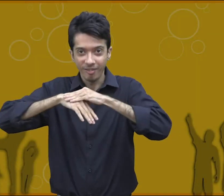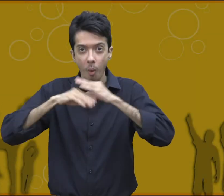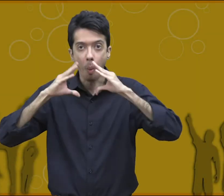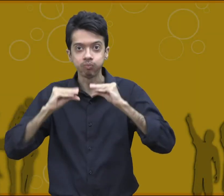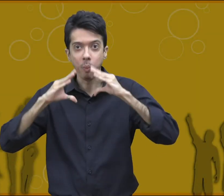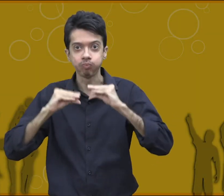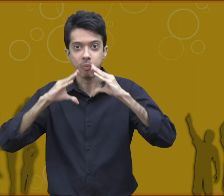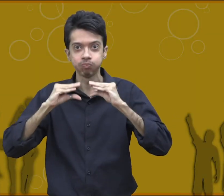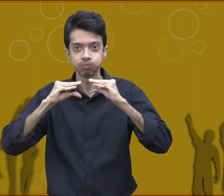muscular